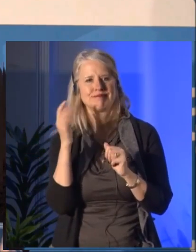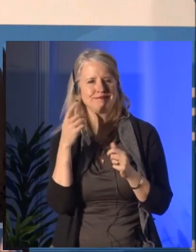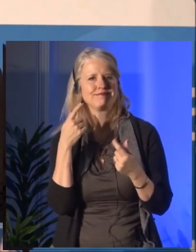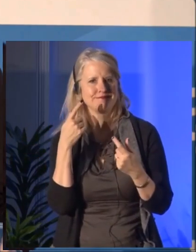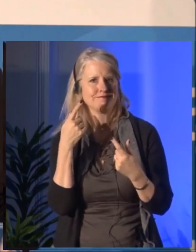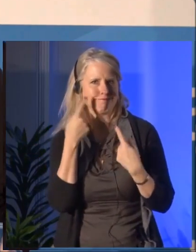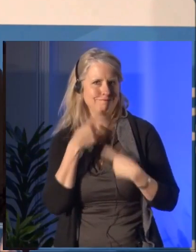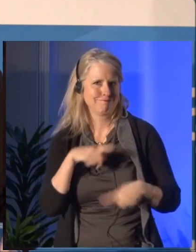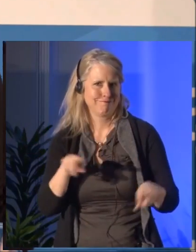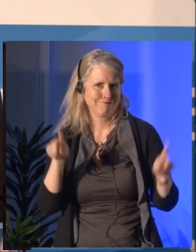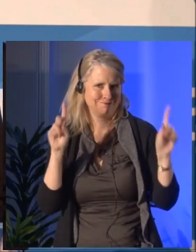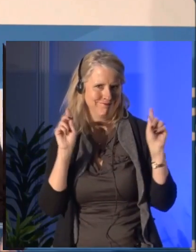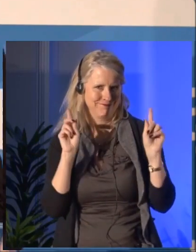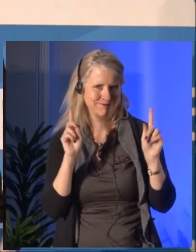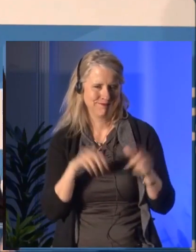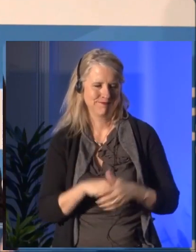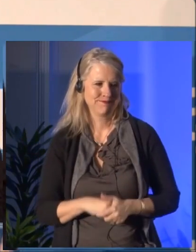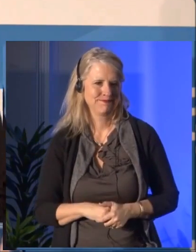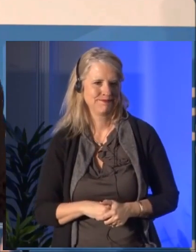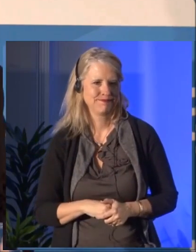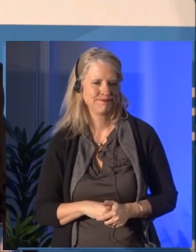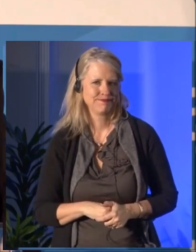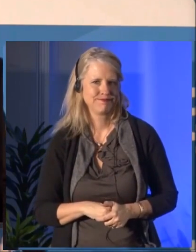First, I'd like to welcome cellist Cris Derksen,